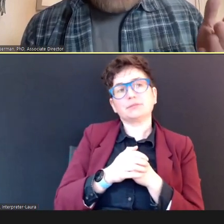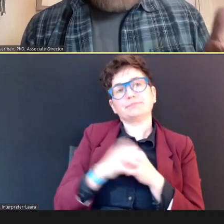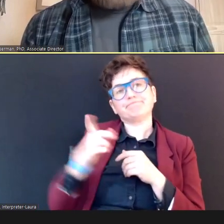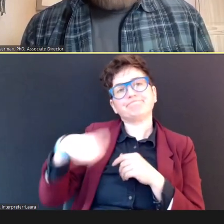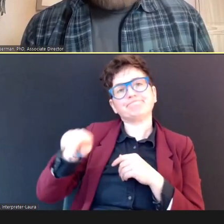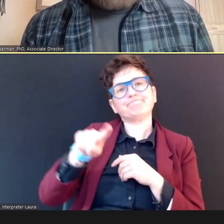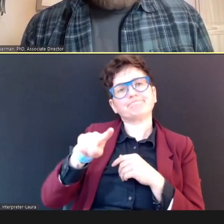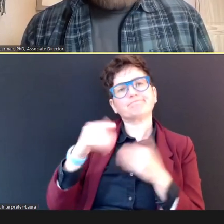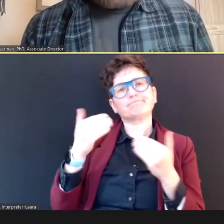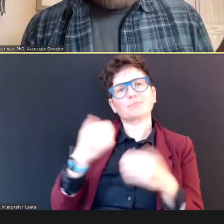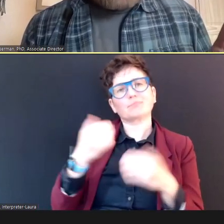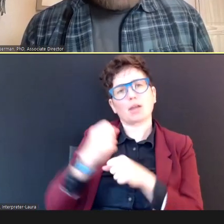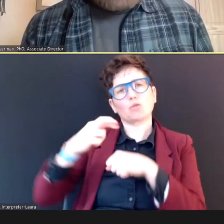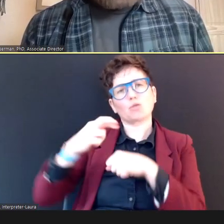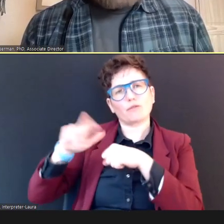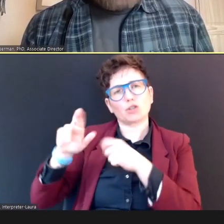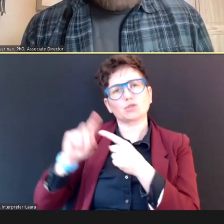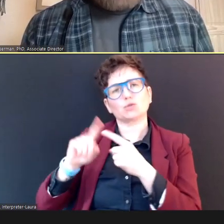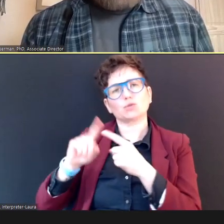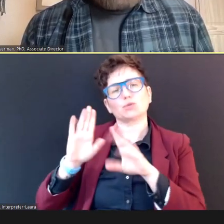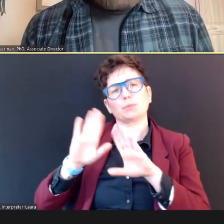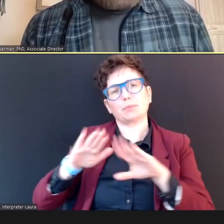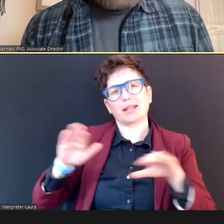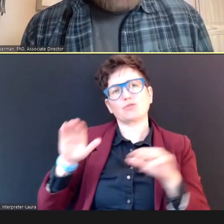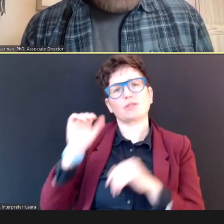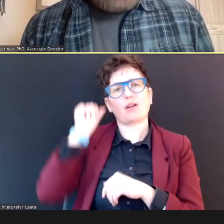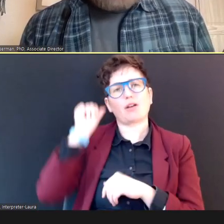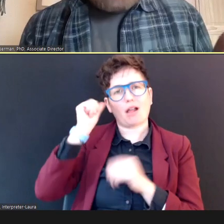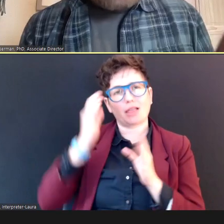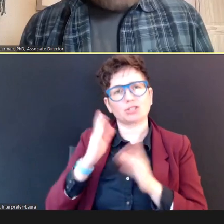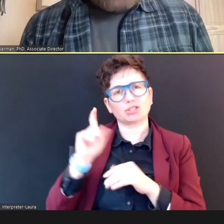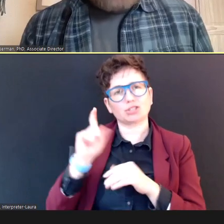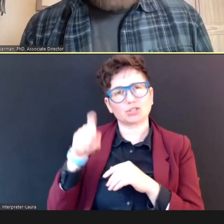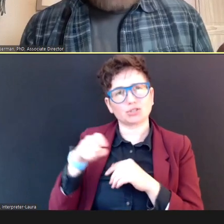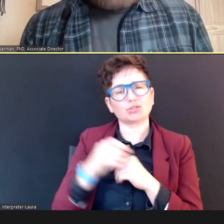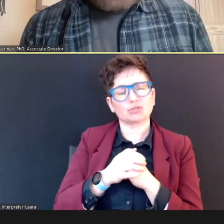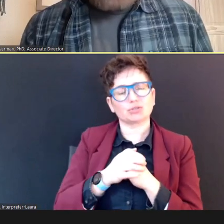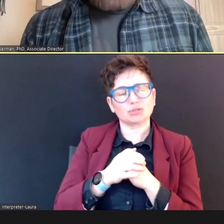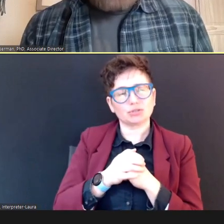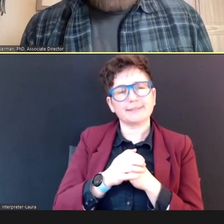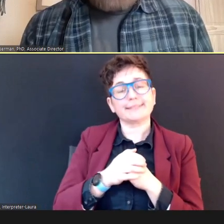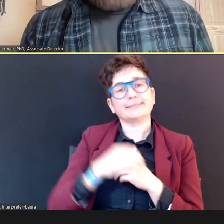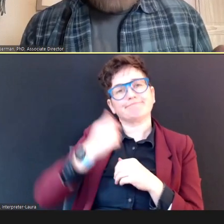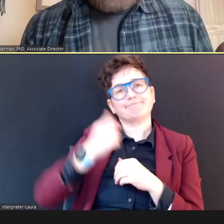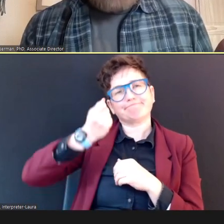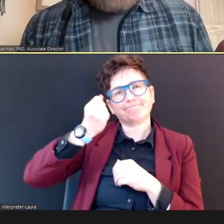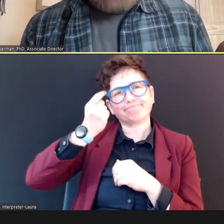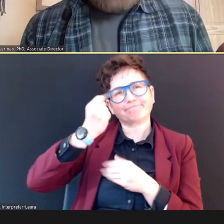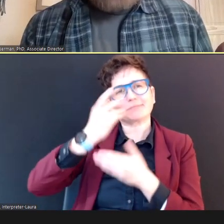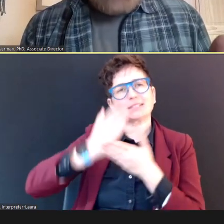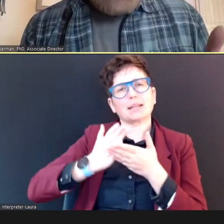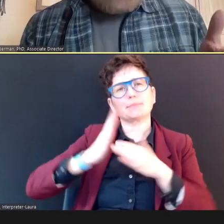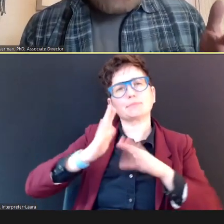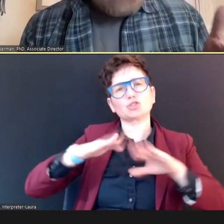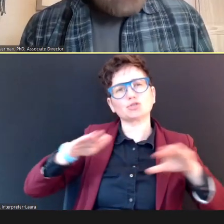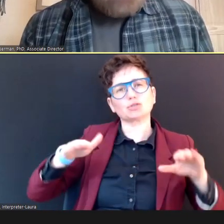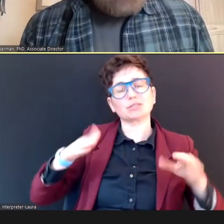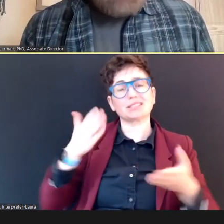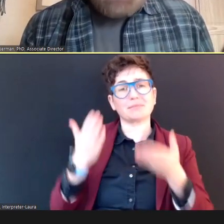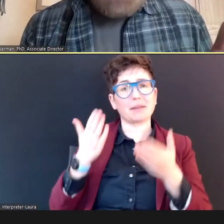Keep in mind some children, you may... have difficulty screening like I said, maybe, the very ones who have